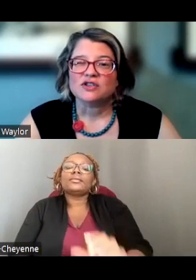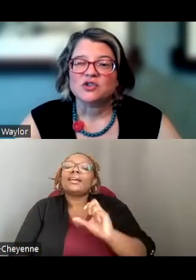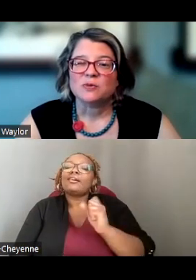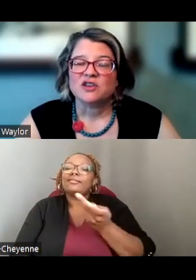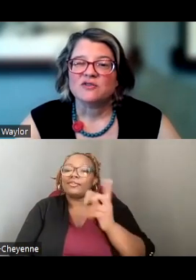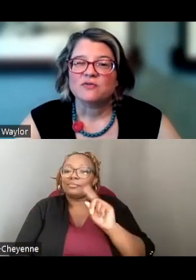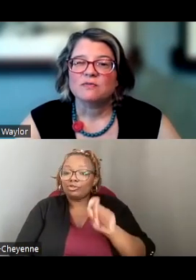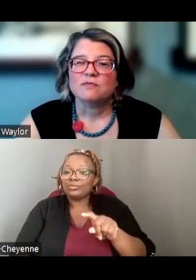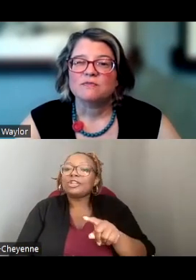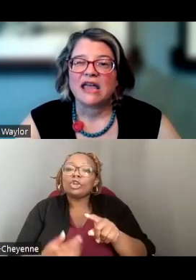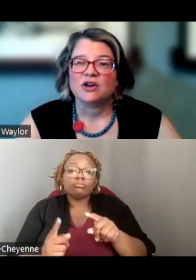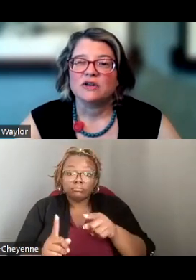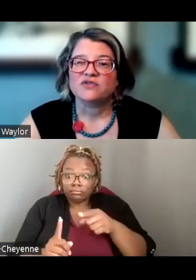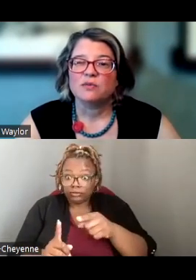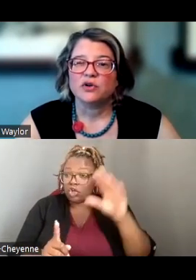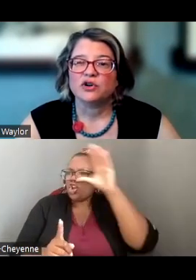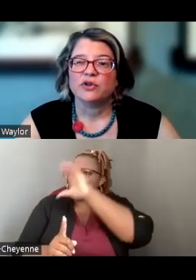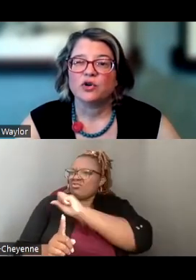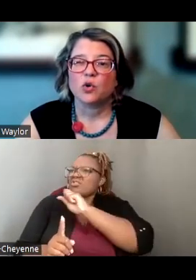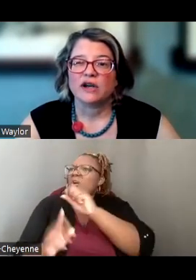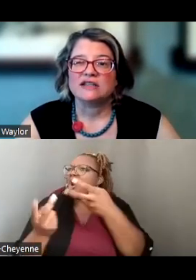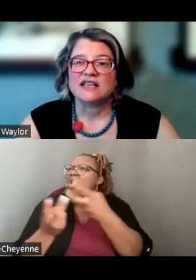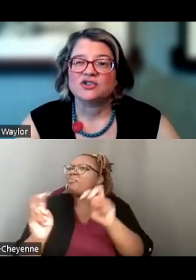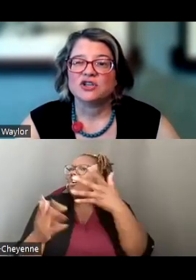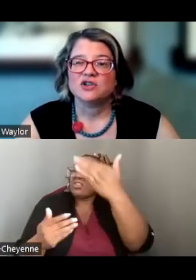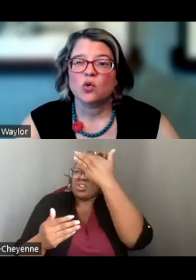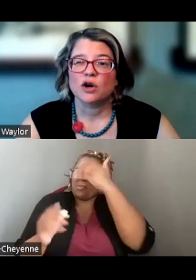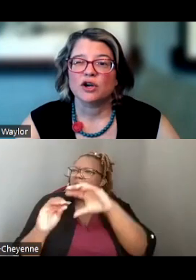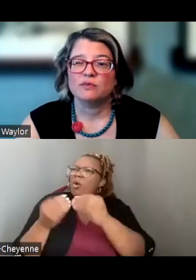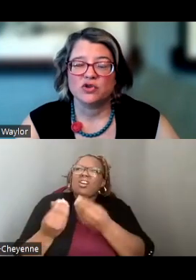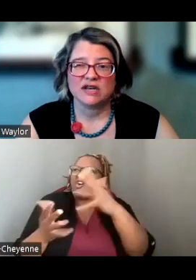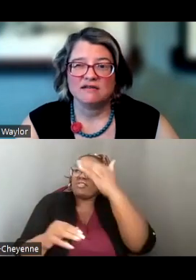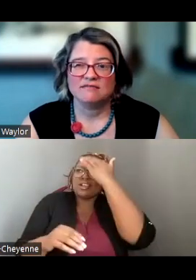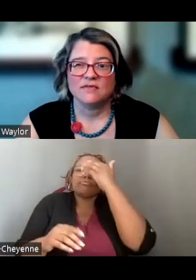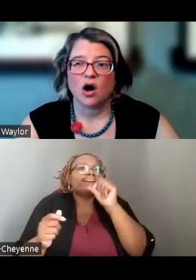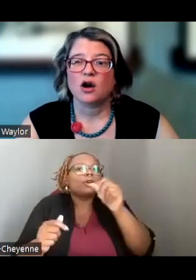DON'T ASSUME THE PANEL IS FAMILIAR WITH YOUR ORGANIZATION OR COMMUNITY.